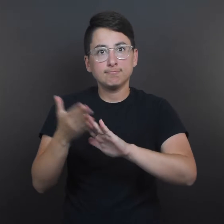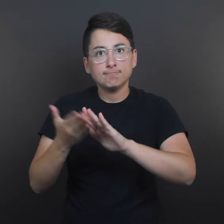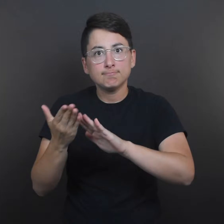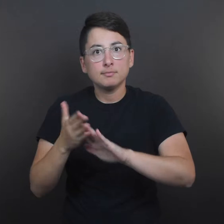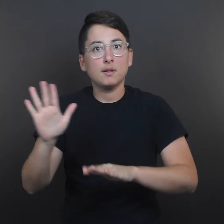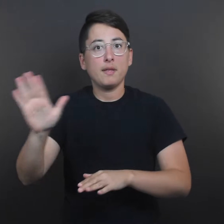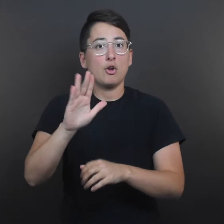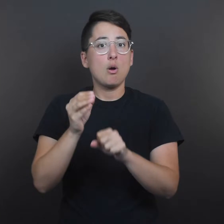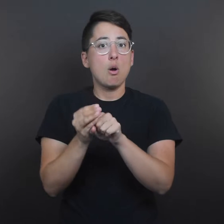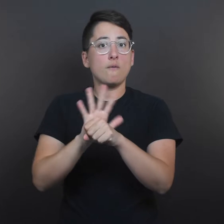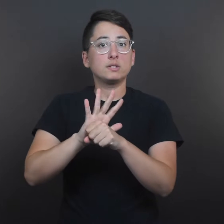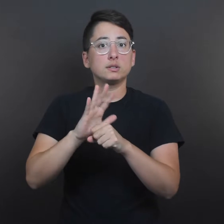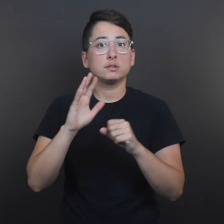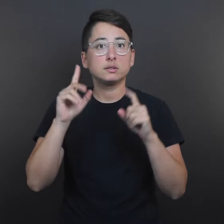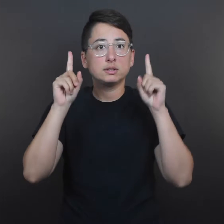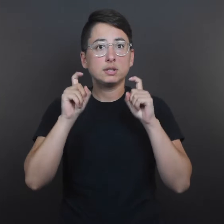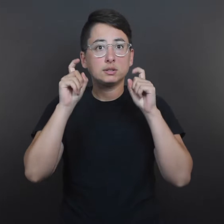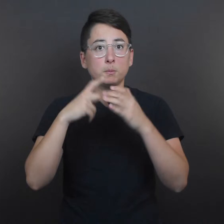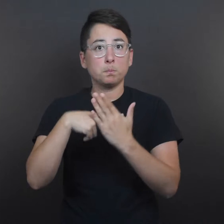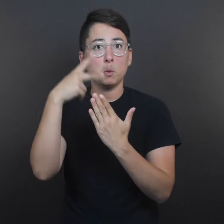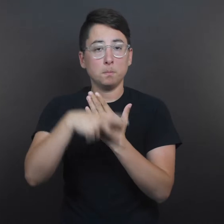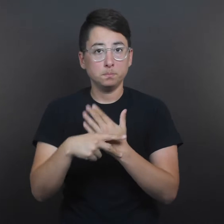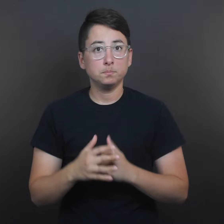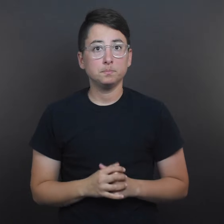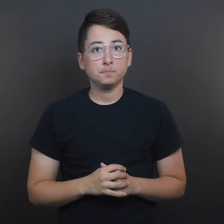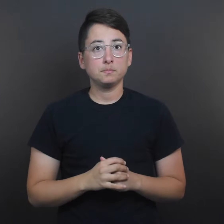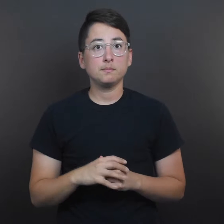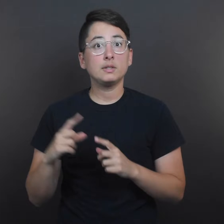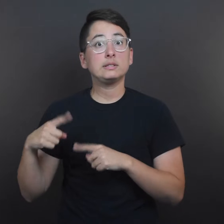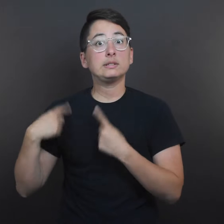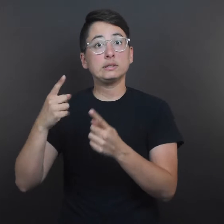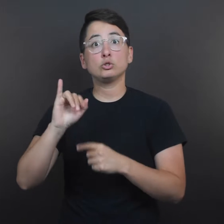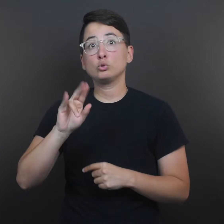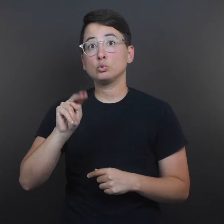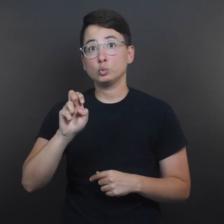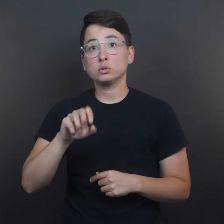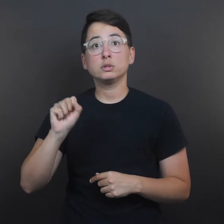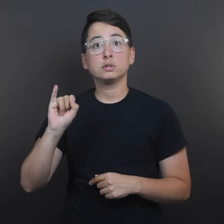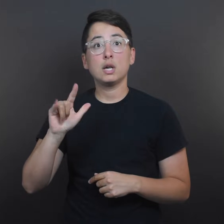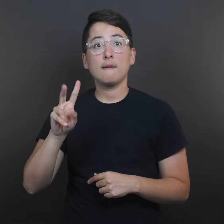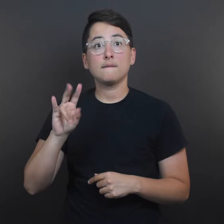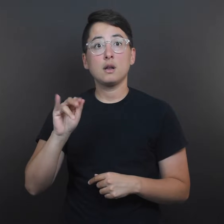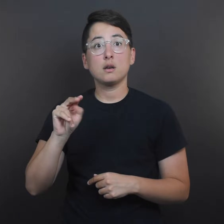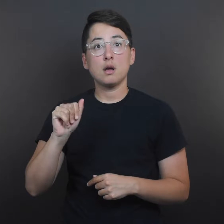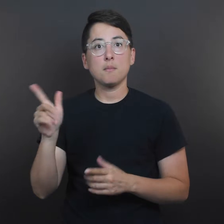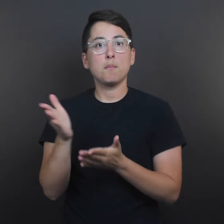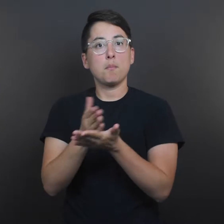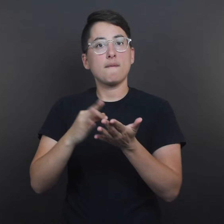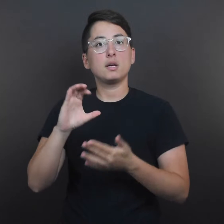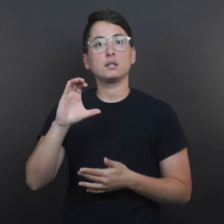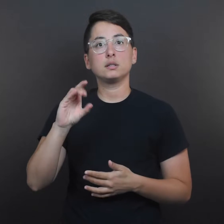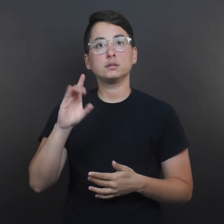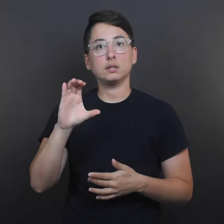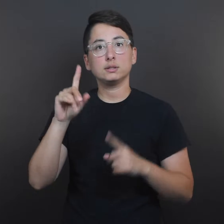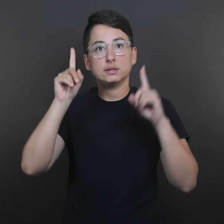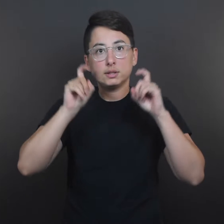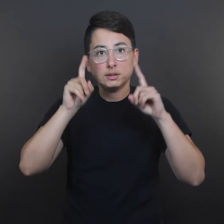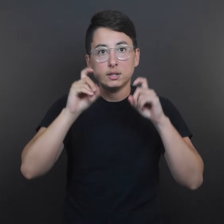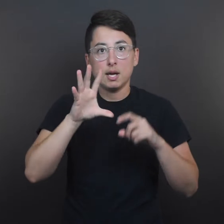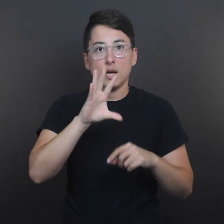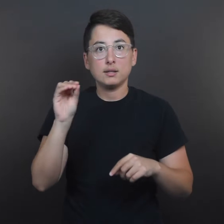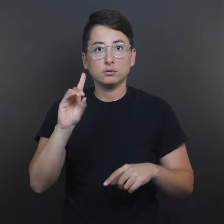help states keep their COVID-19 testing programs running. Silvina has been part of the CDC Testing